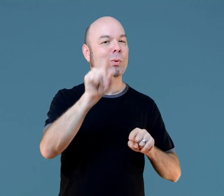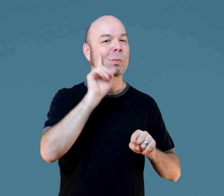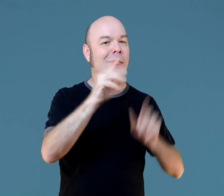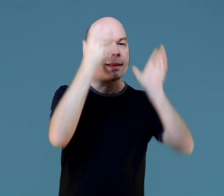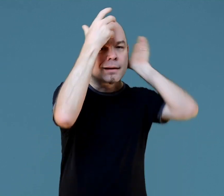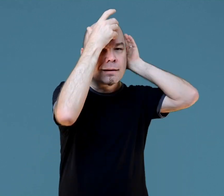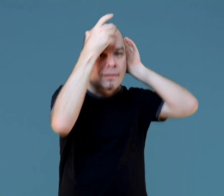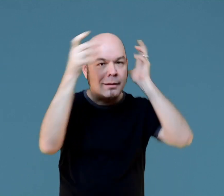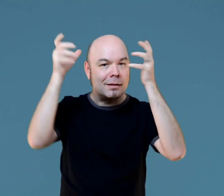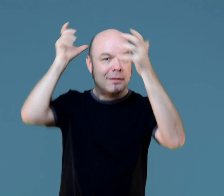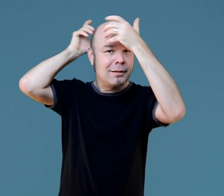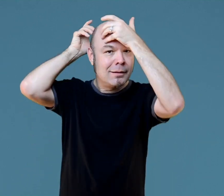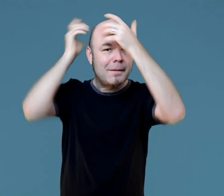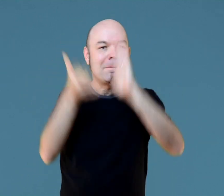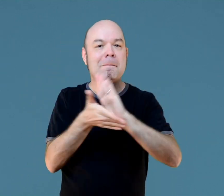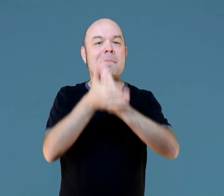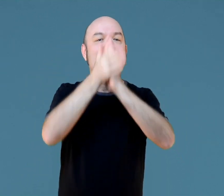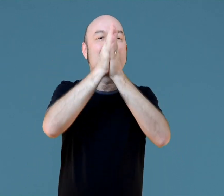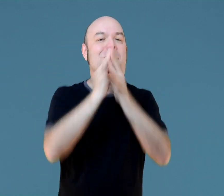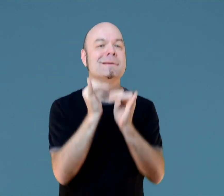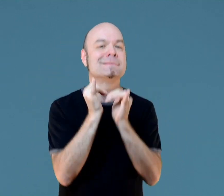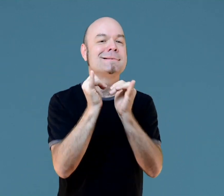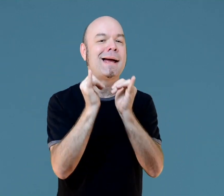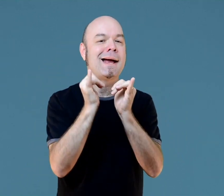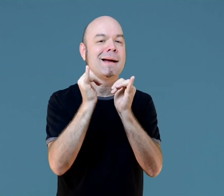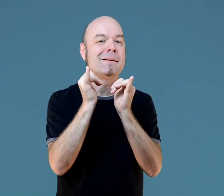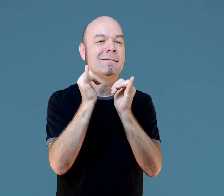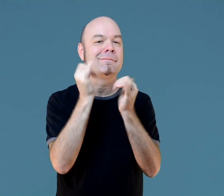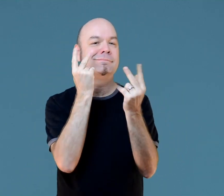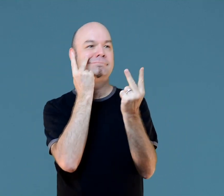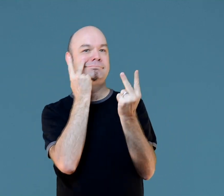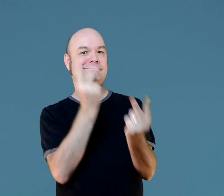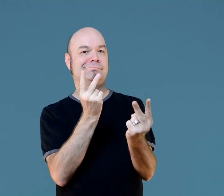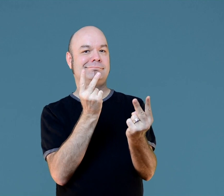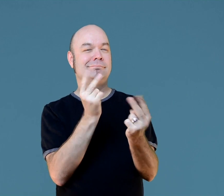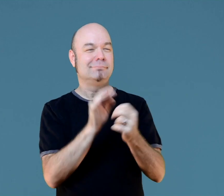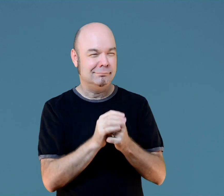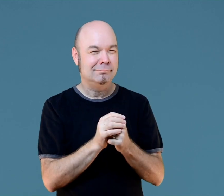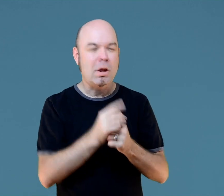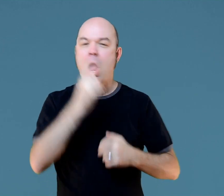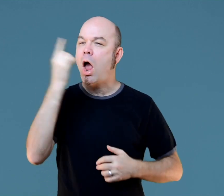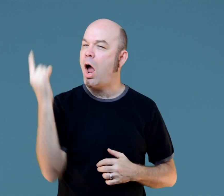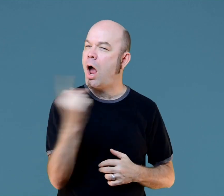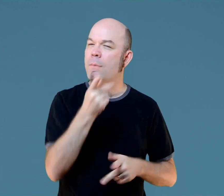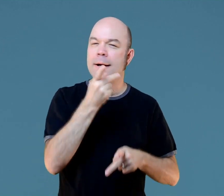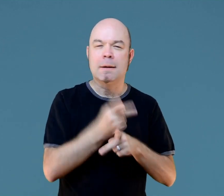As an ASL listener, you mentally reverse the image when you look at the sign